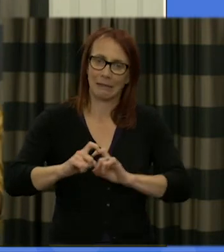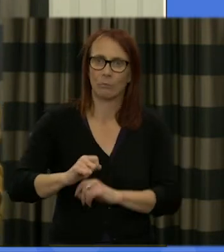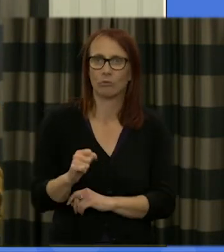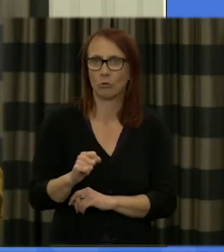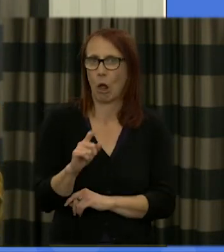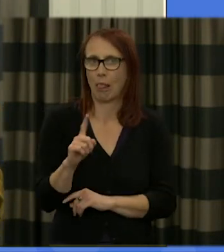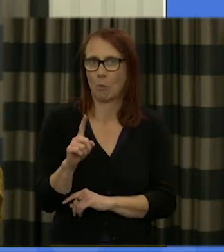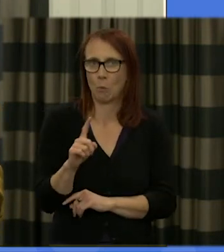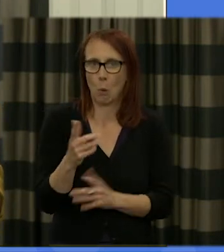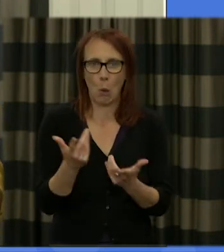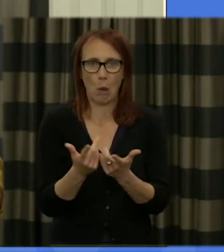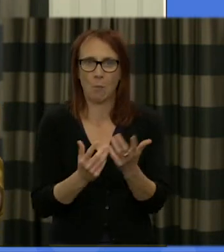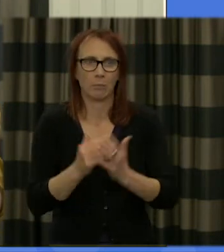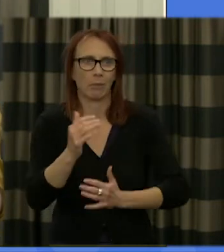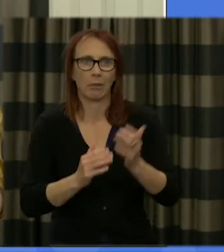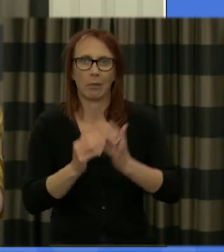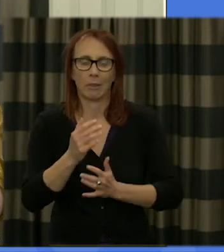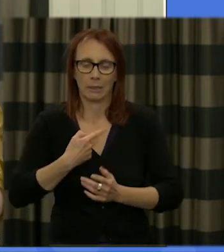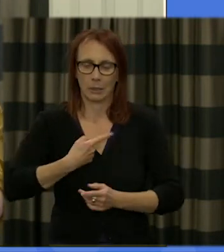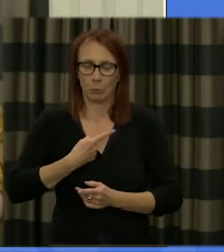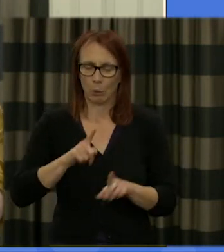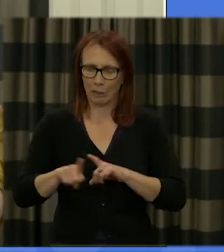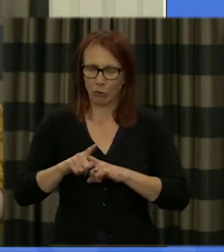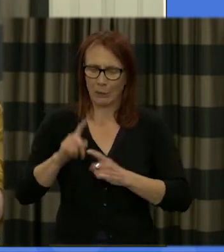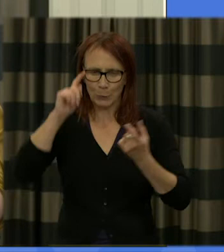be our task to then quickly to make sense of that and try to offer some